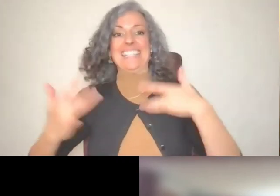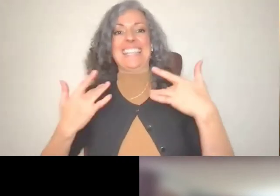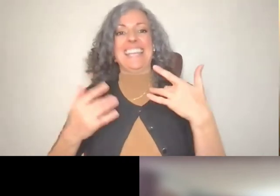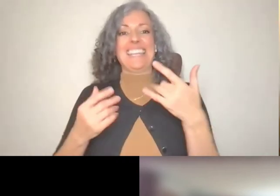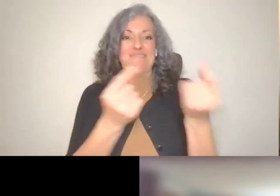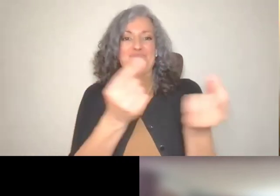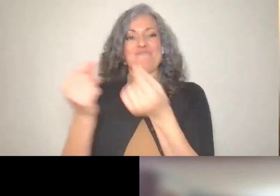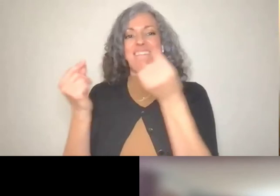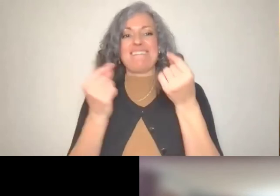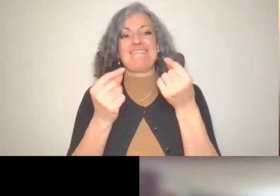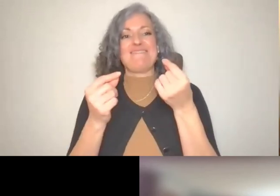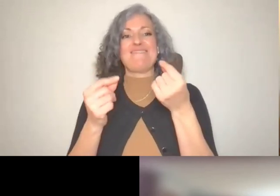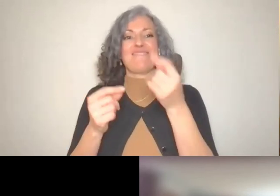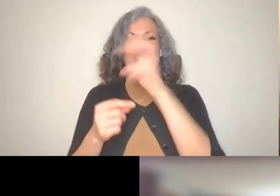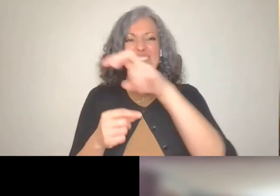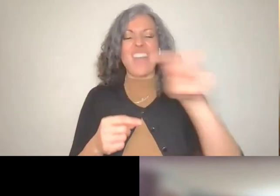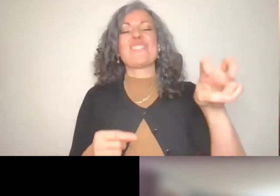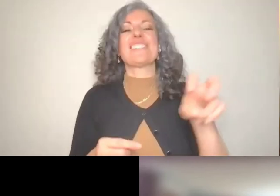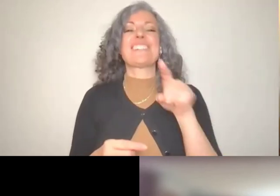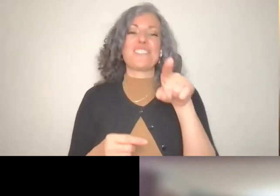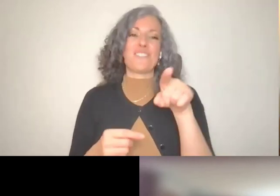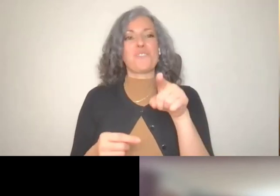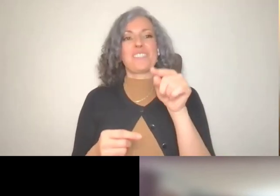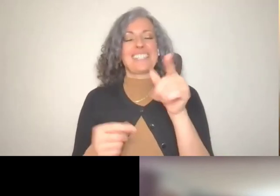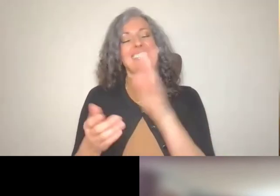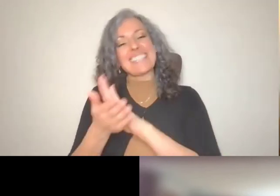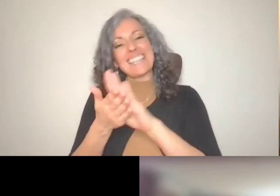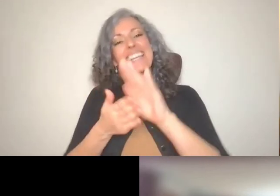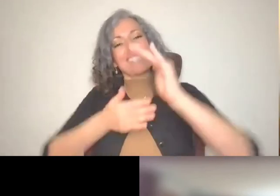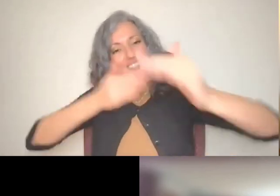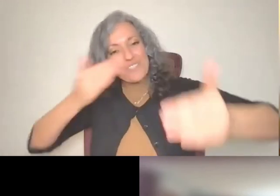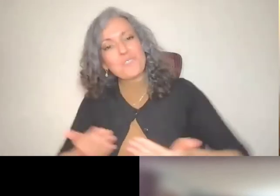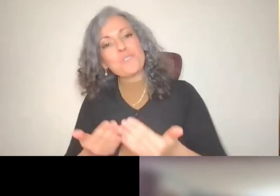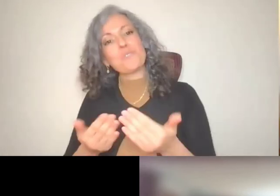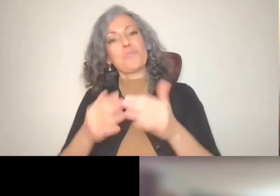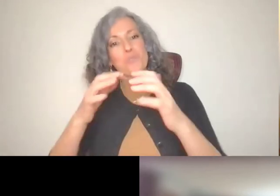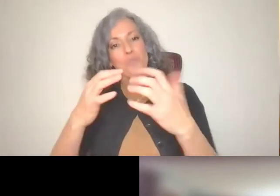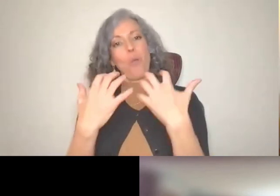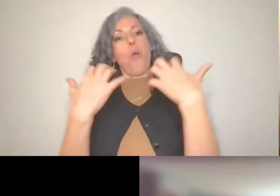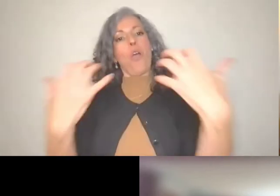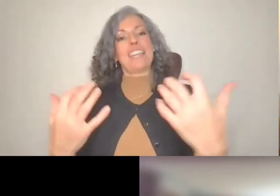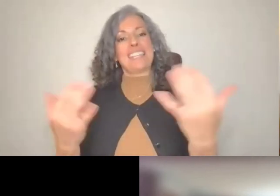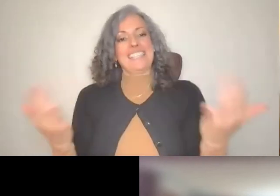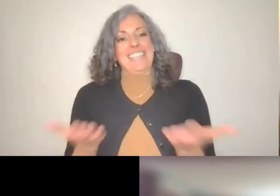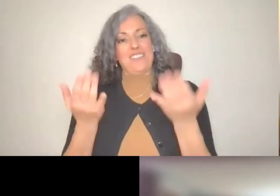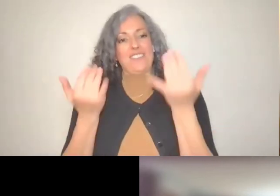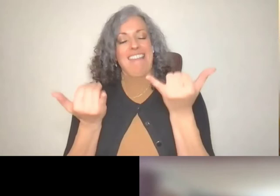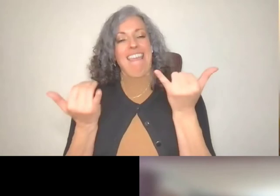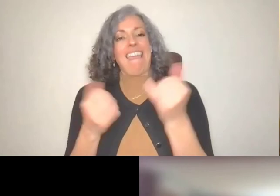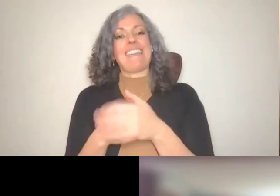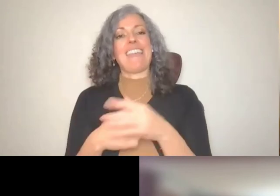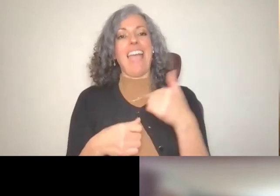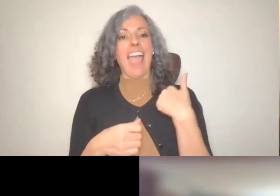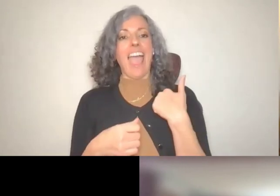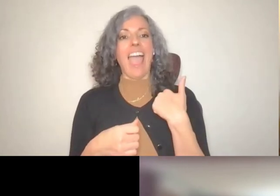So it's nice to be here. Introducing you to our audience and I have my first question for you.